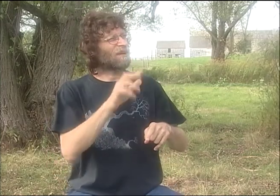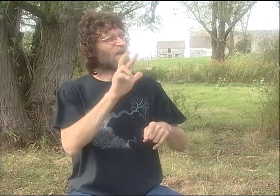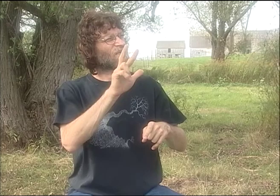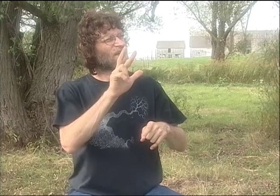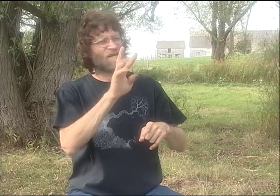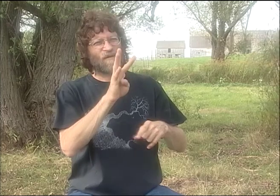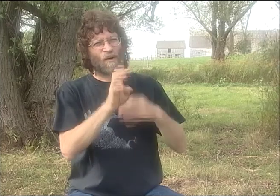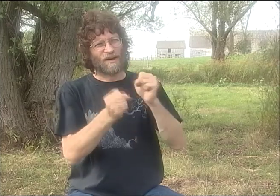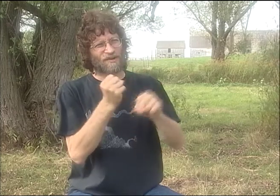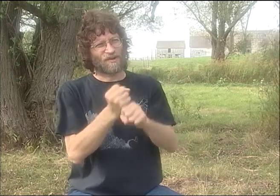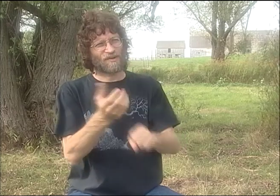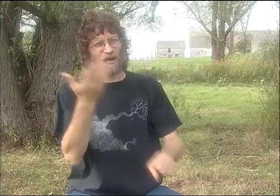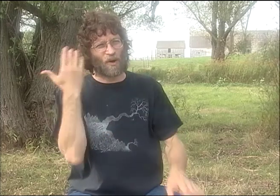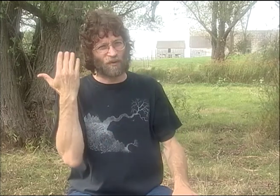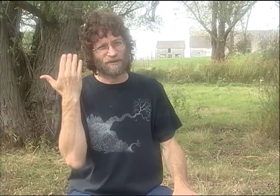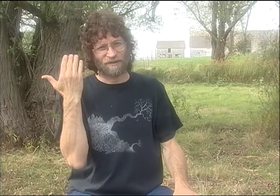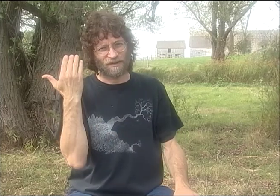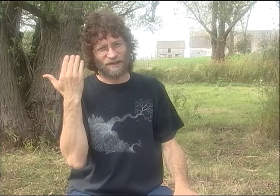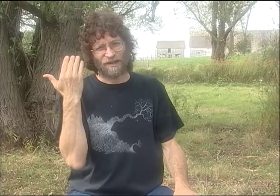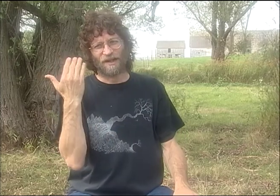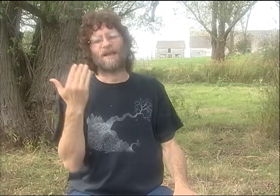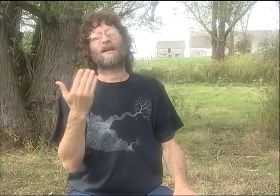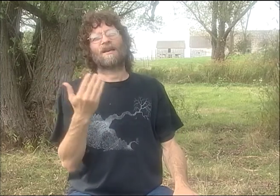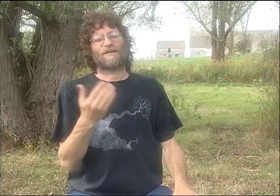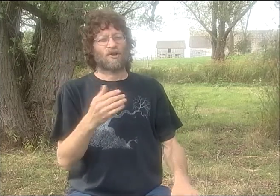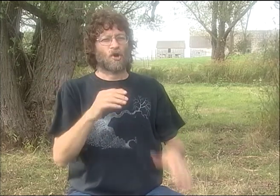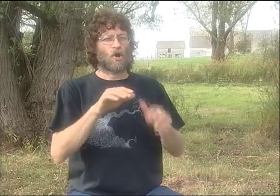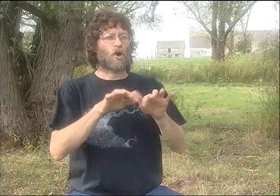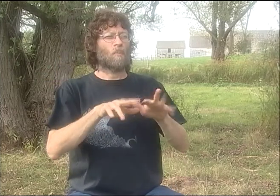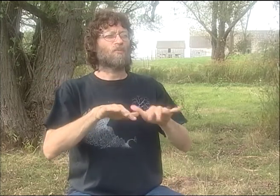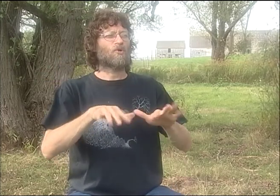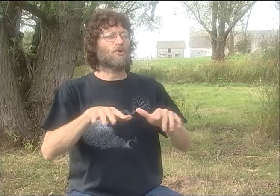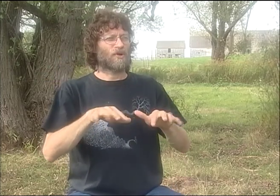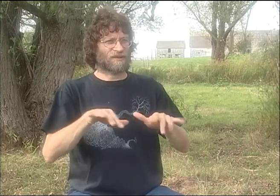AND IT'S VERY DIFFICULT TO PRACTICE, YOU KNOW, IN THE SAME ROOM.